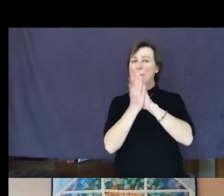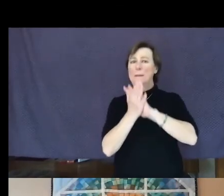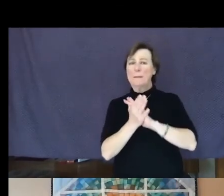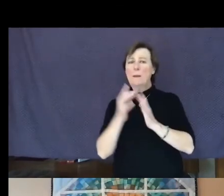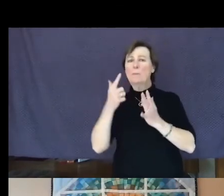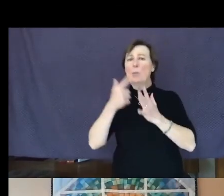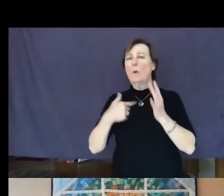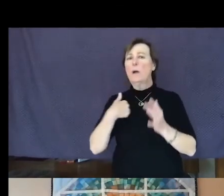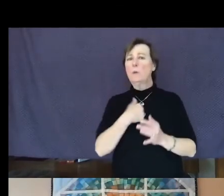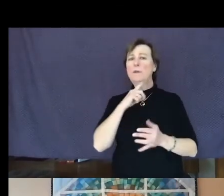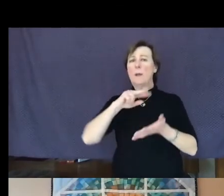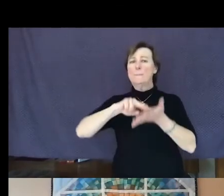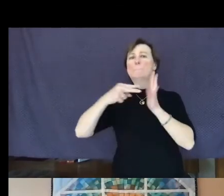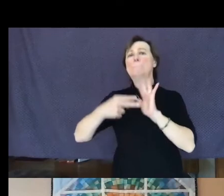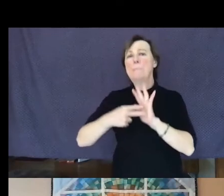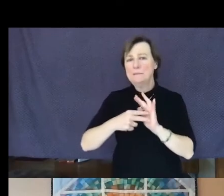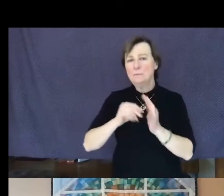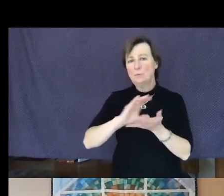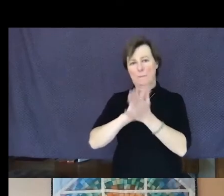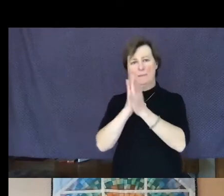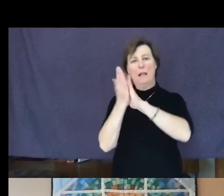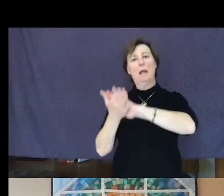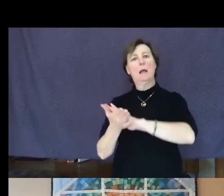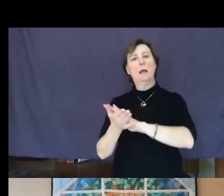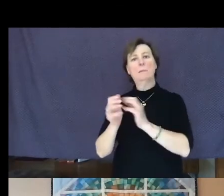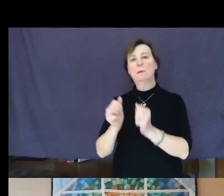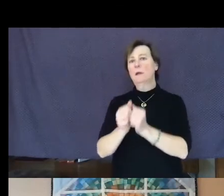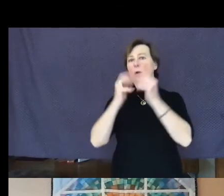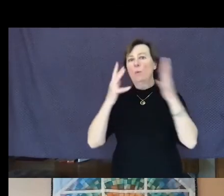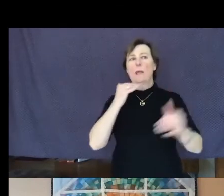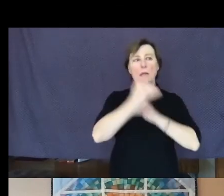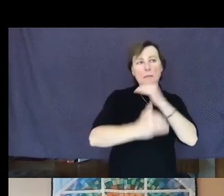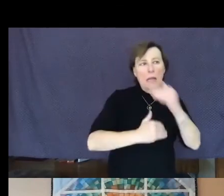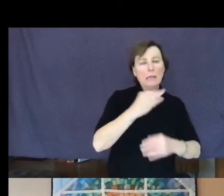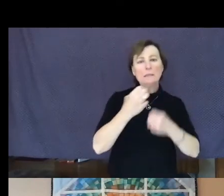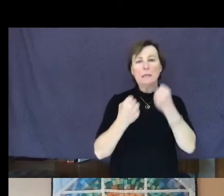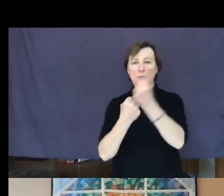Likewise, without the kindness and support of our friends and members,